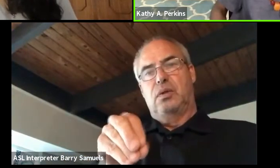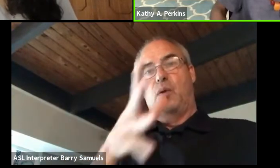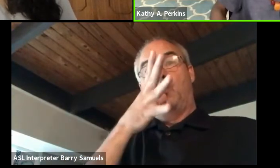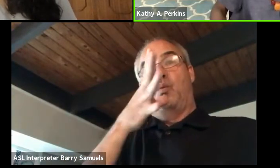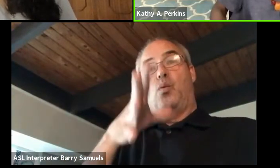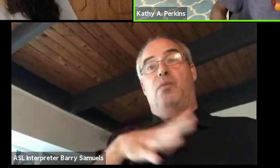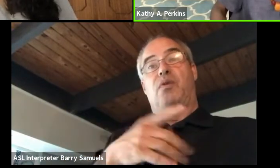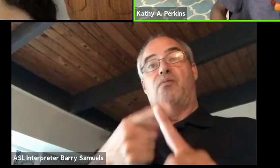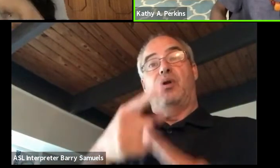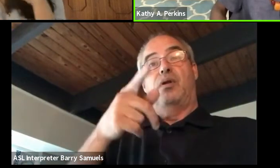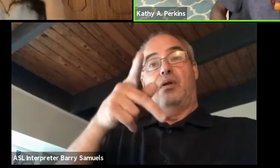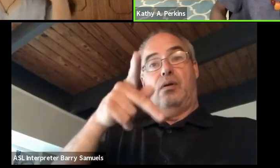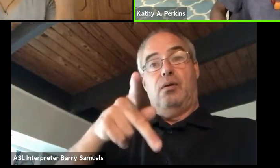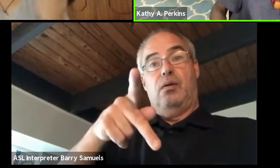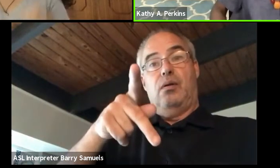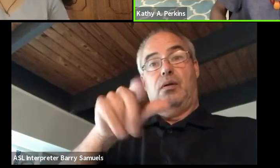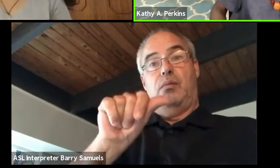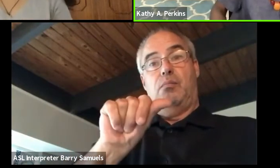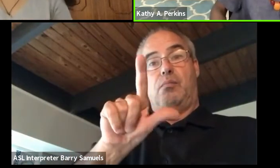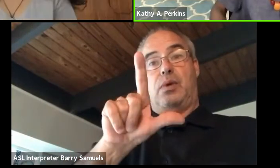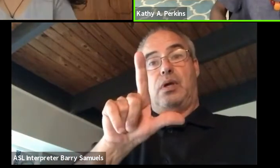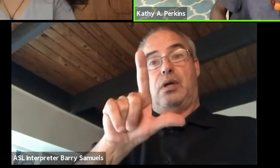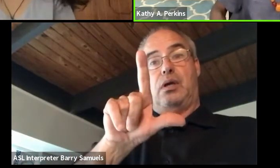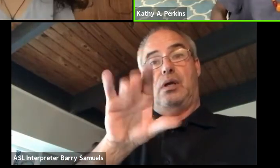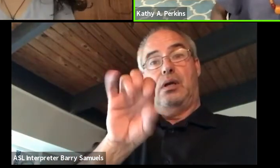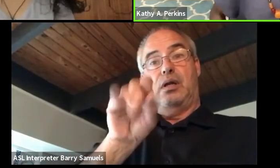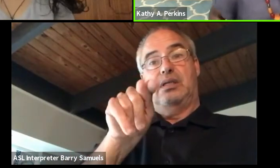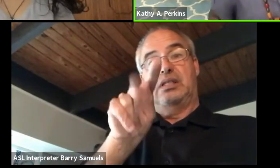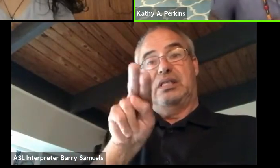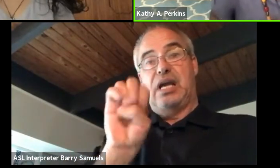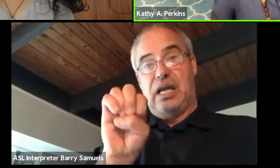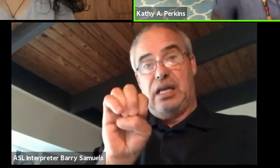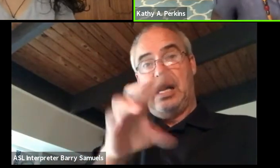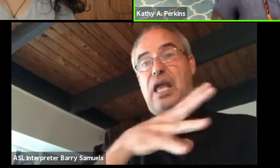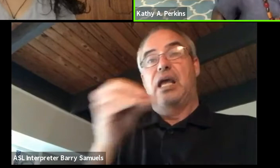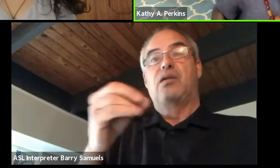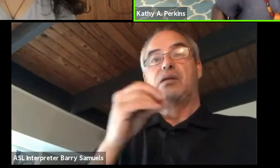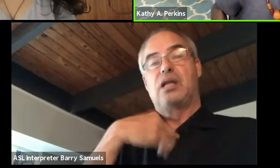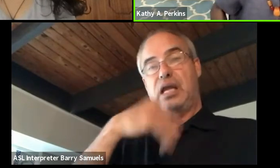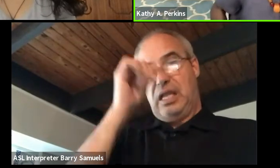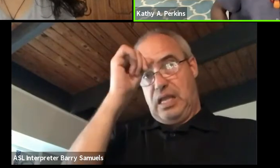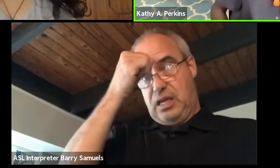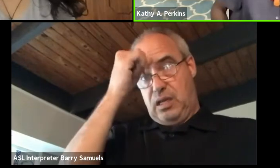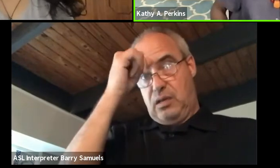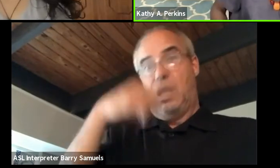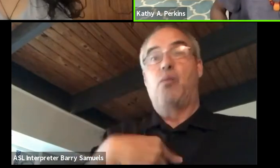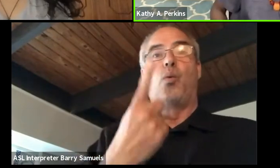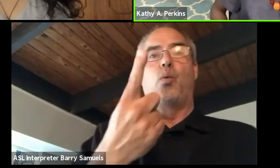Lebanon and Venezuela don't. And then I have one Asian American from the US.